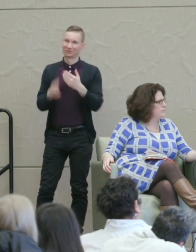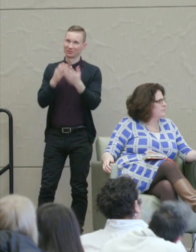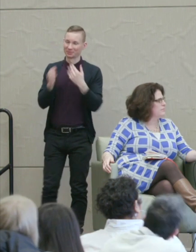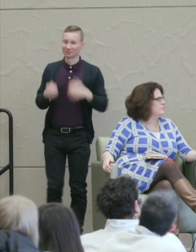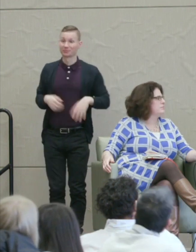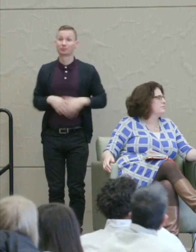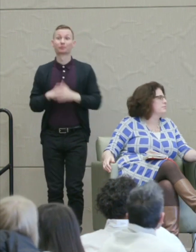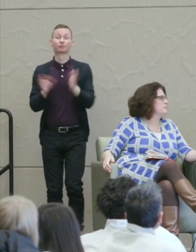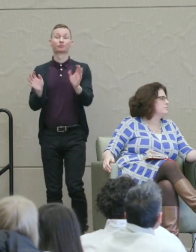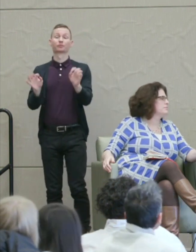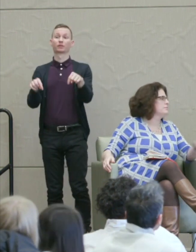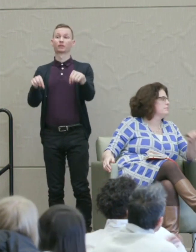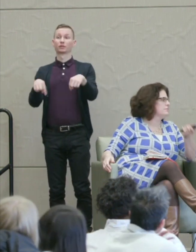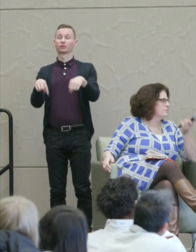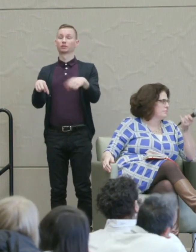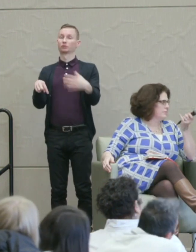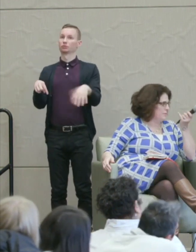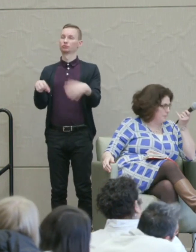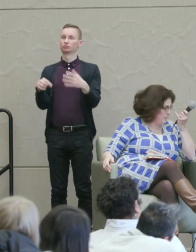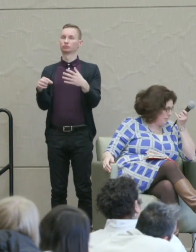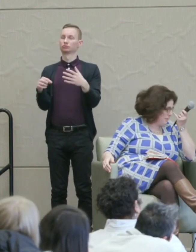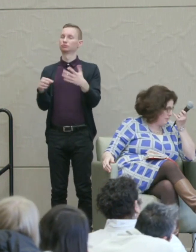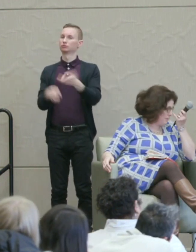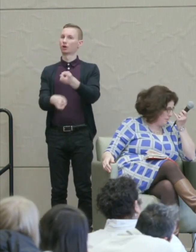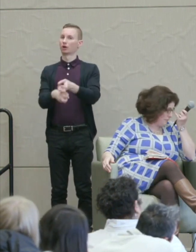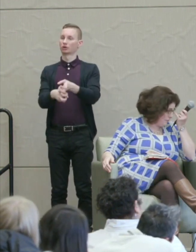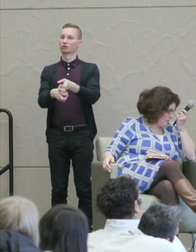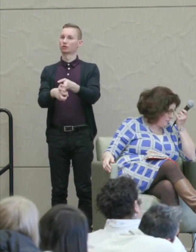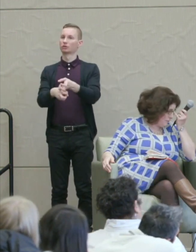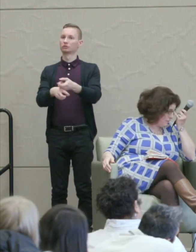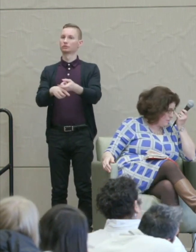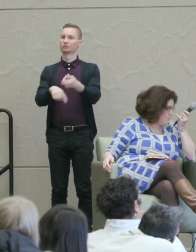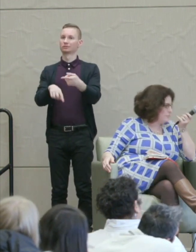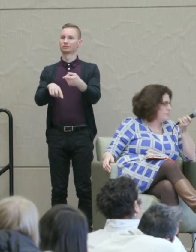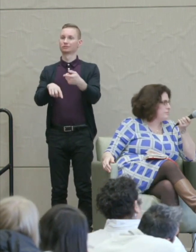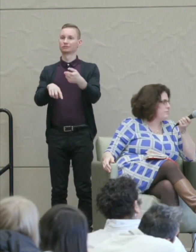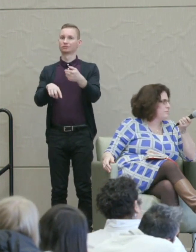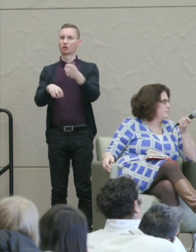This is very, very hard to change this when people are frightened.